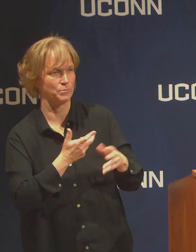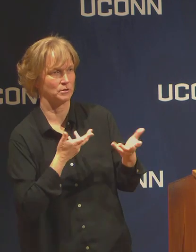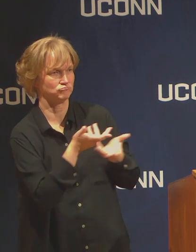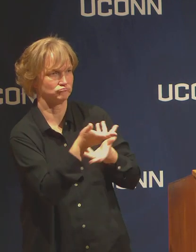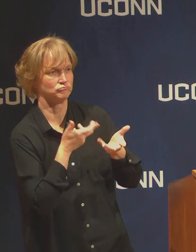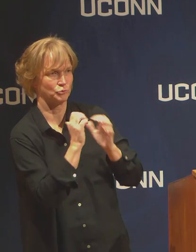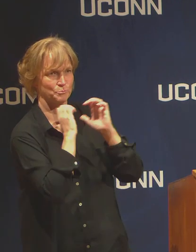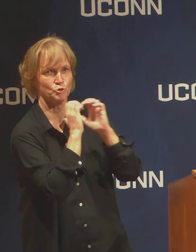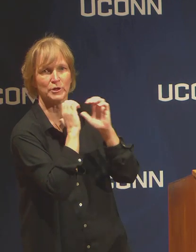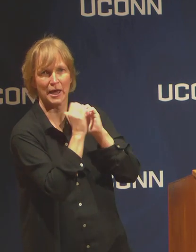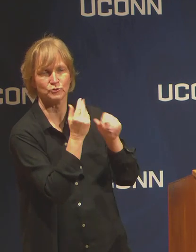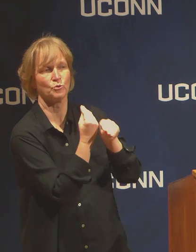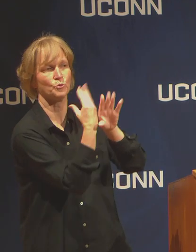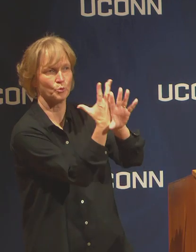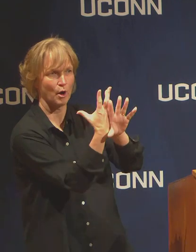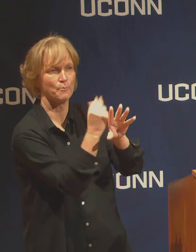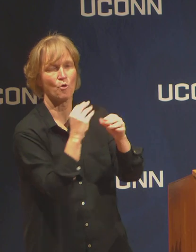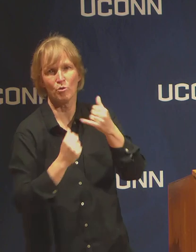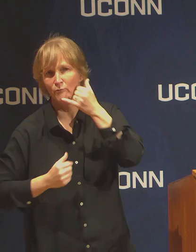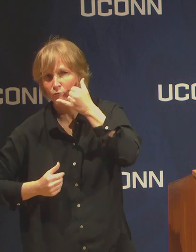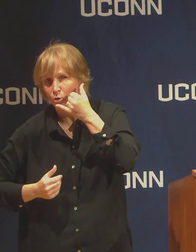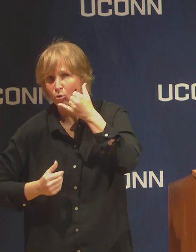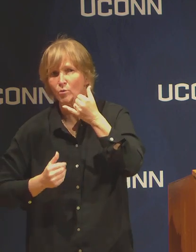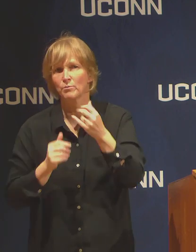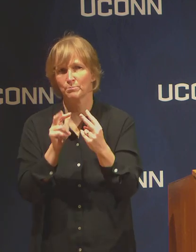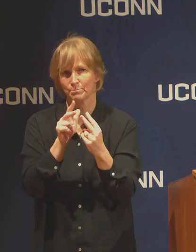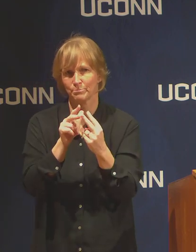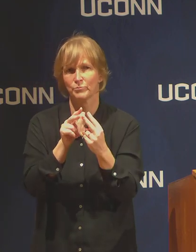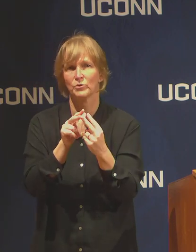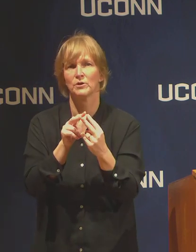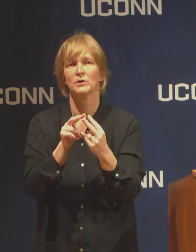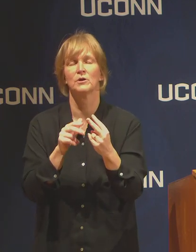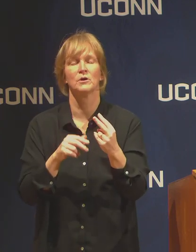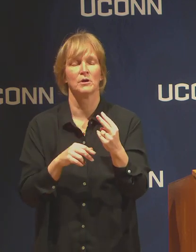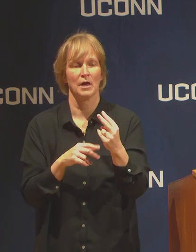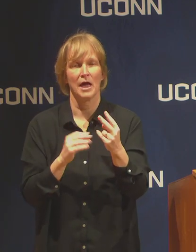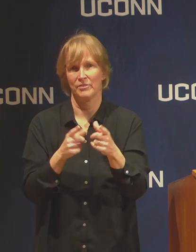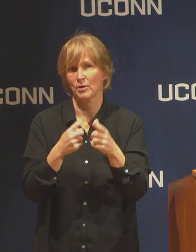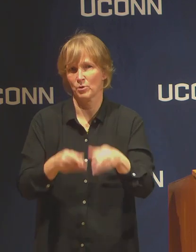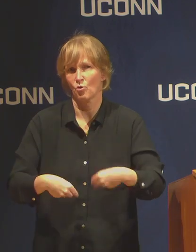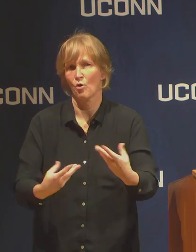And certainly our counseling providers will be offering that to students who need our care.